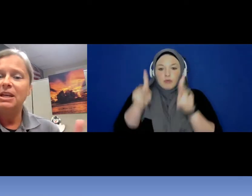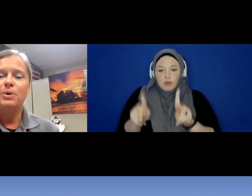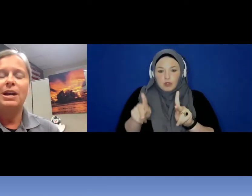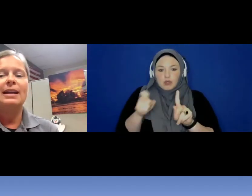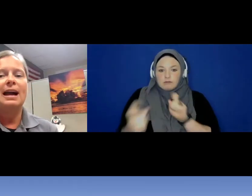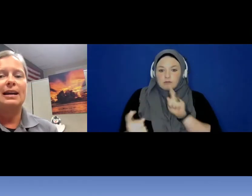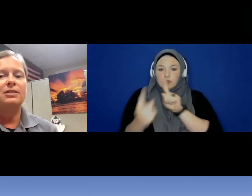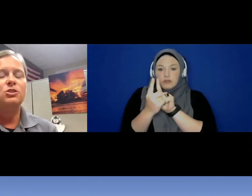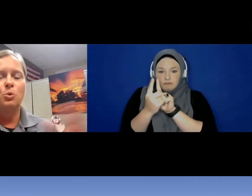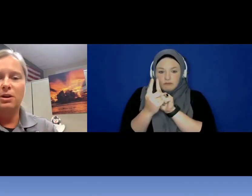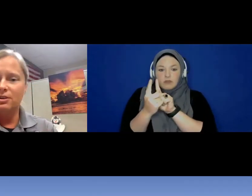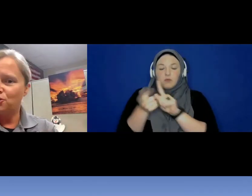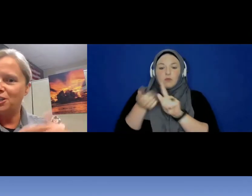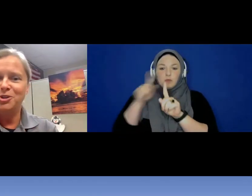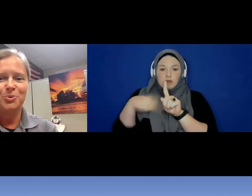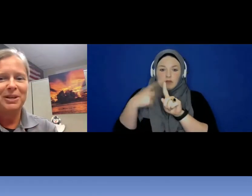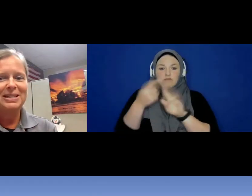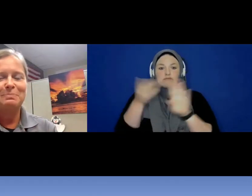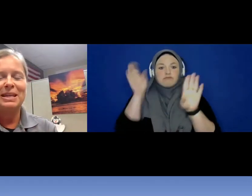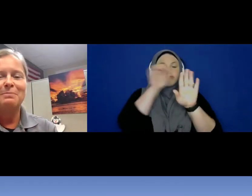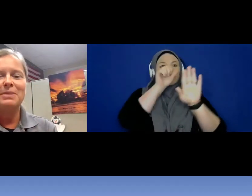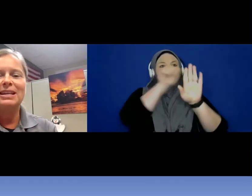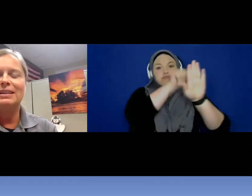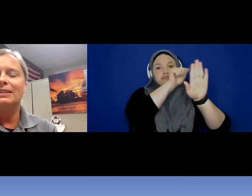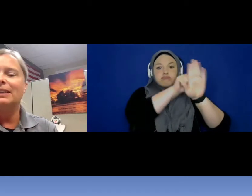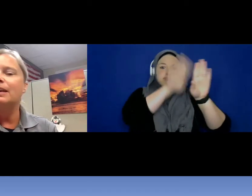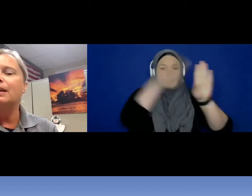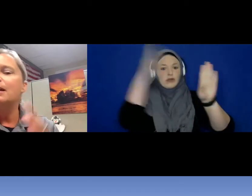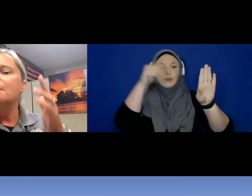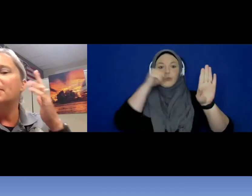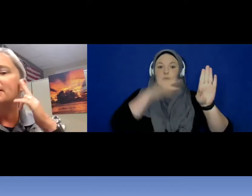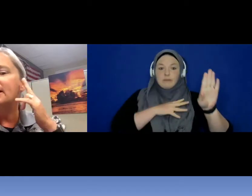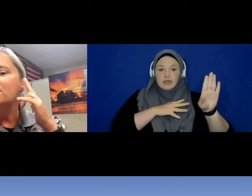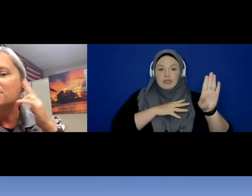meet when I knock on the door she greets me immediately but signals to